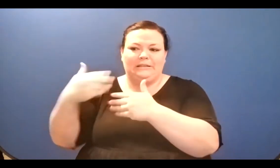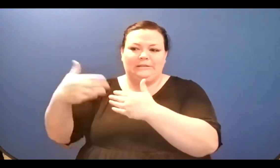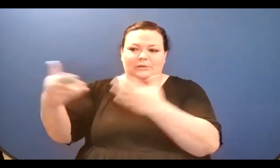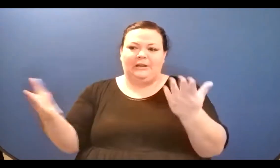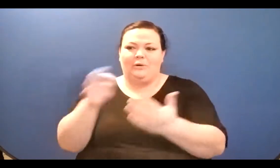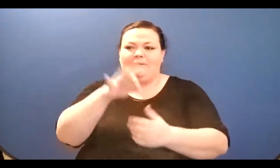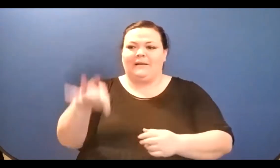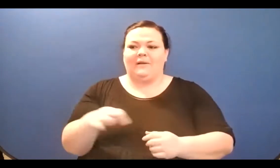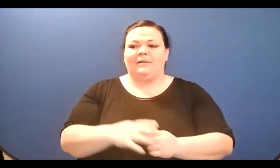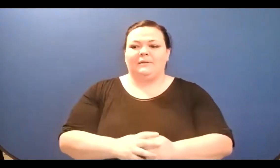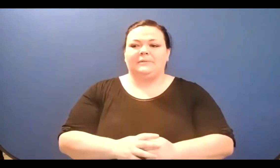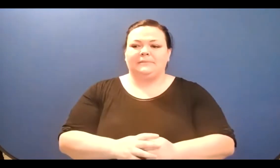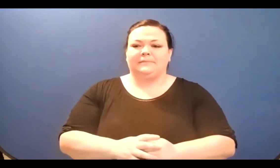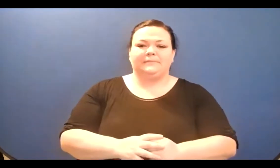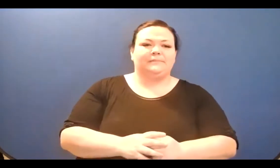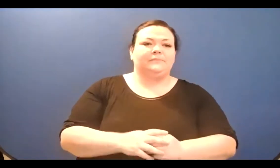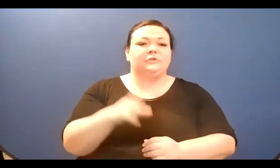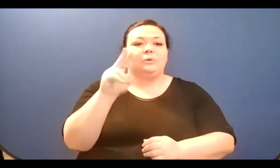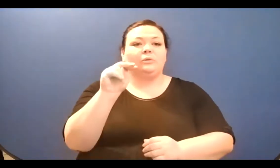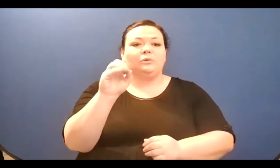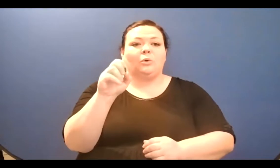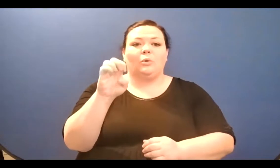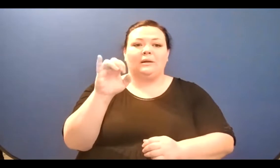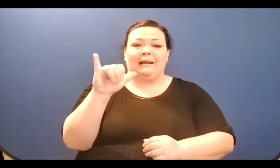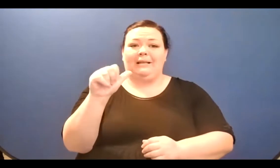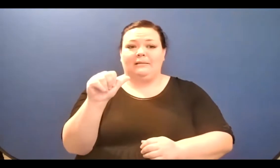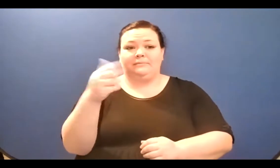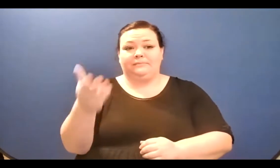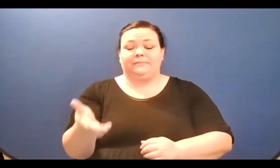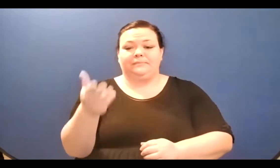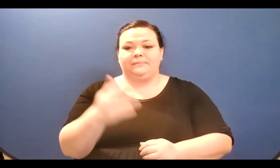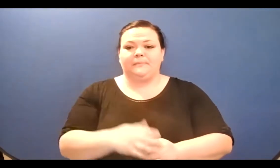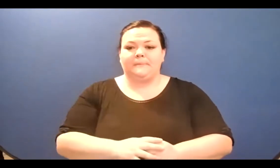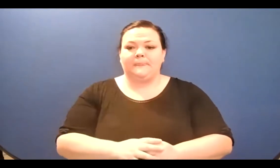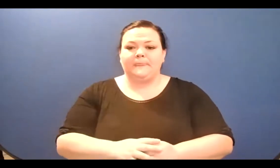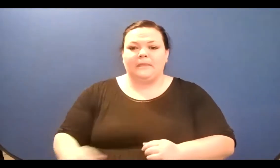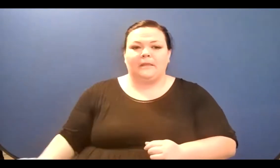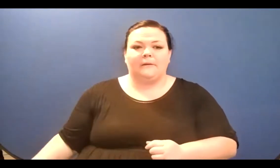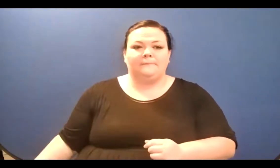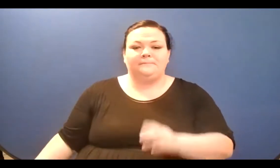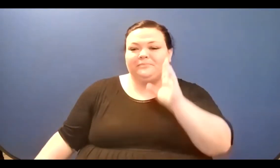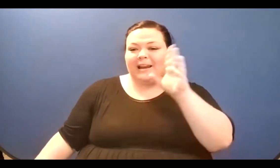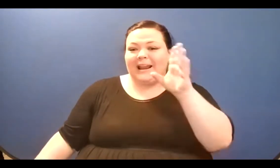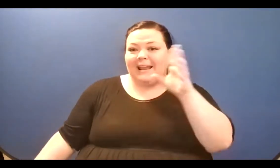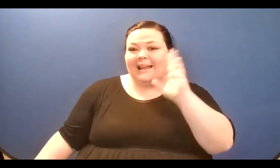I too know what it is like/ to be afraid of things no one else can see./ Sometimes trash trucks